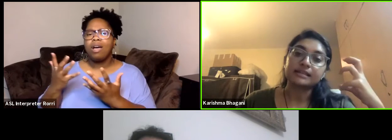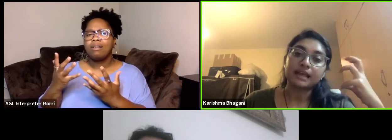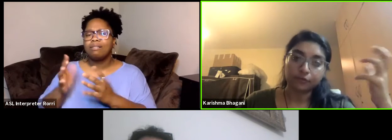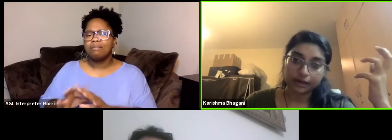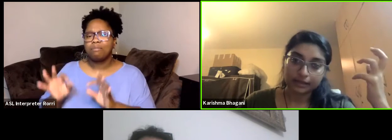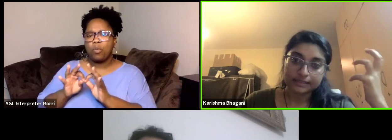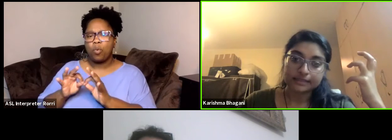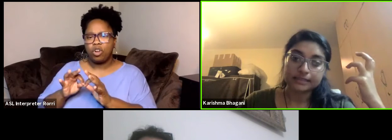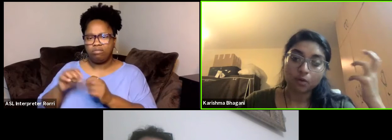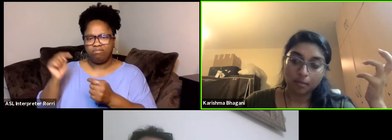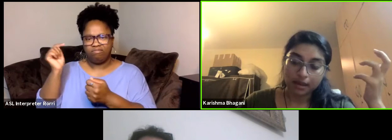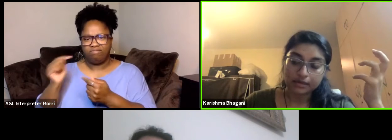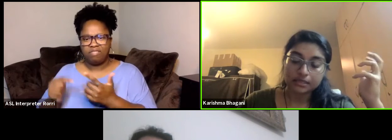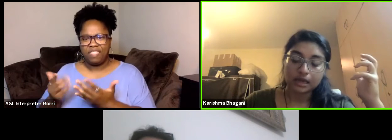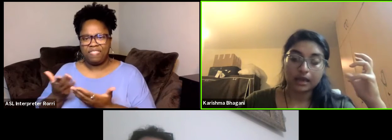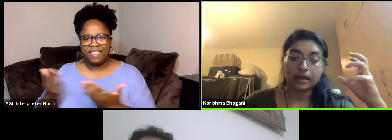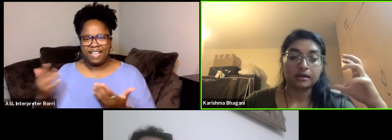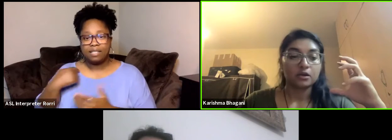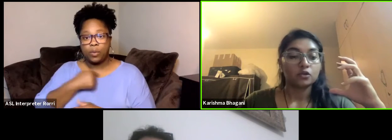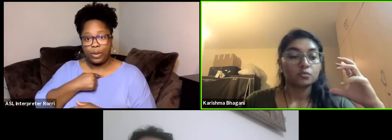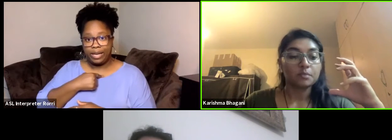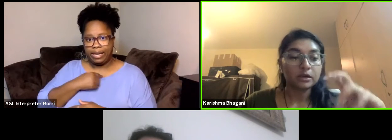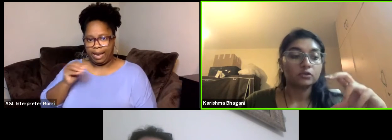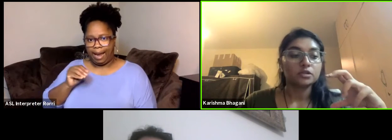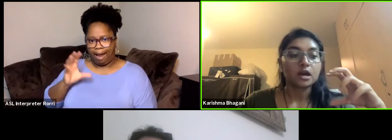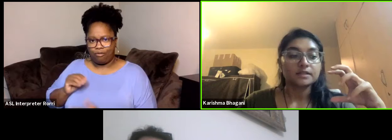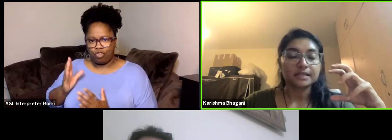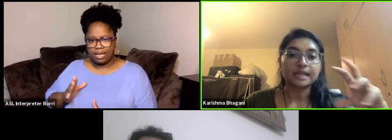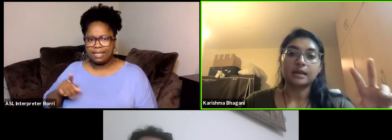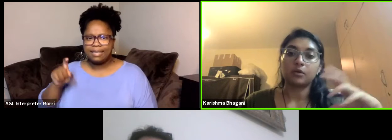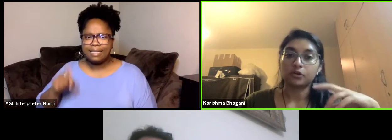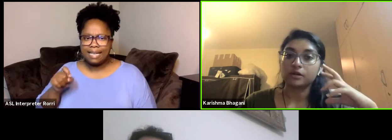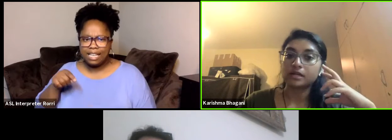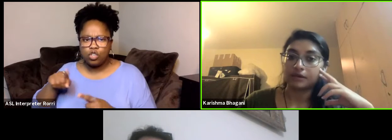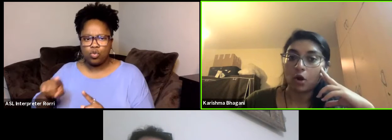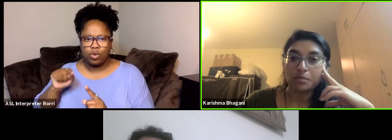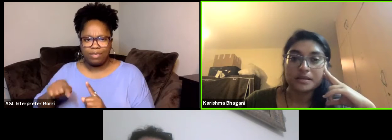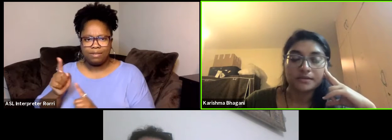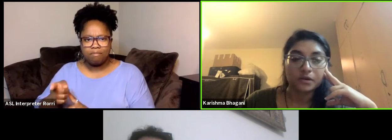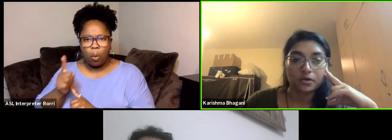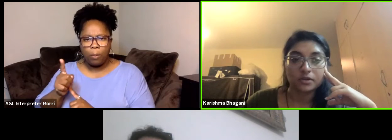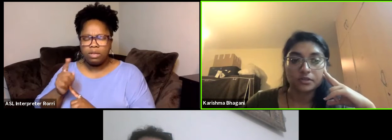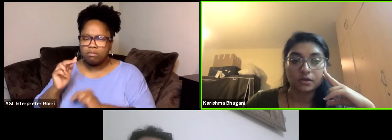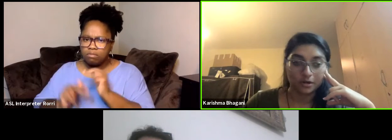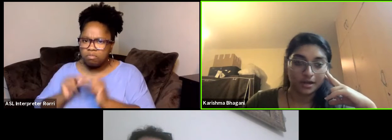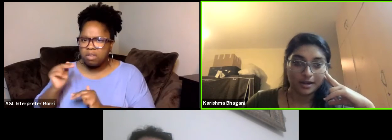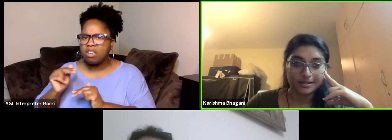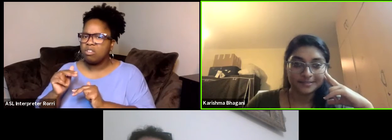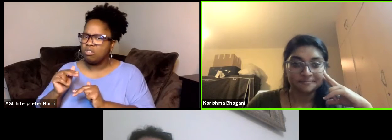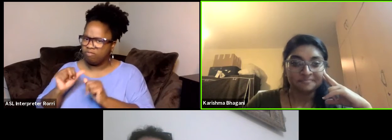as Africans in this moment to build sustainable creative economies across the continent?